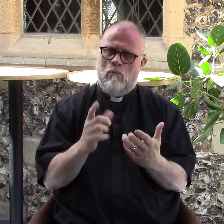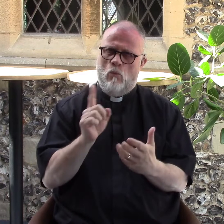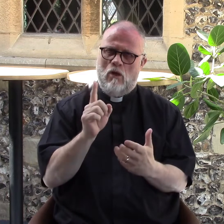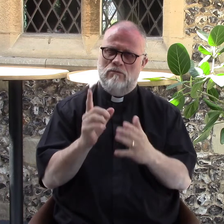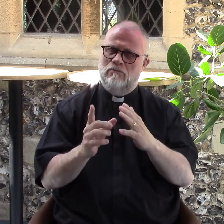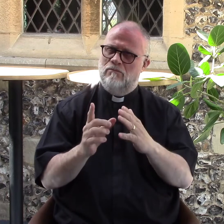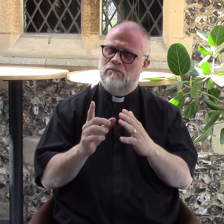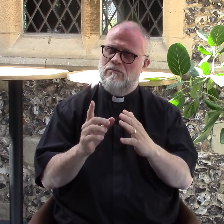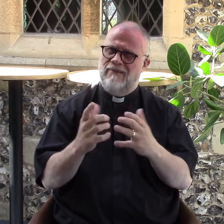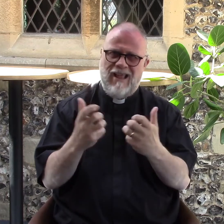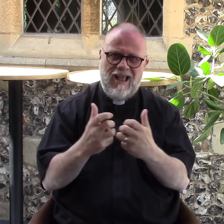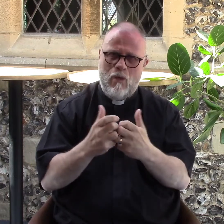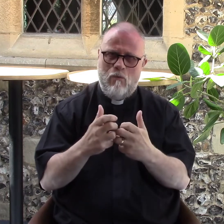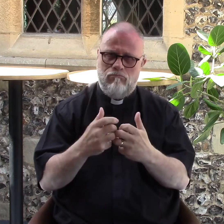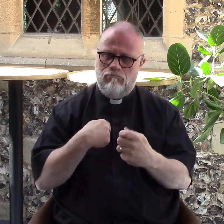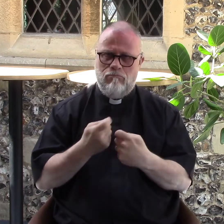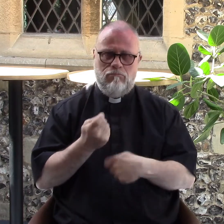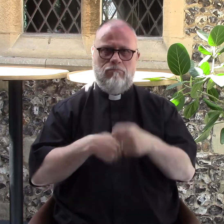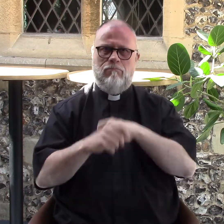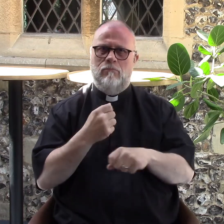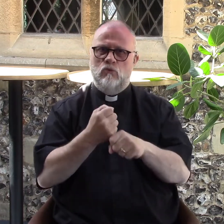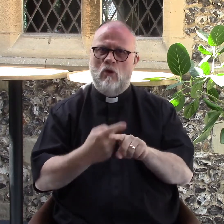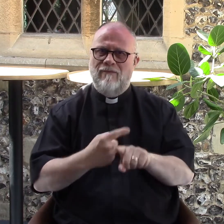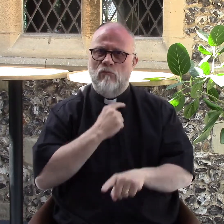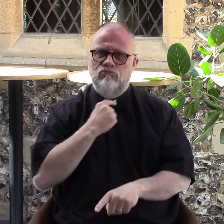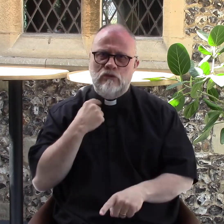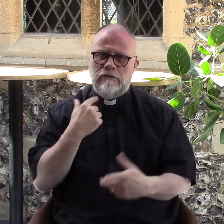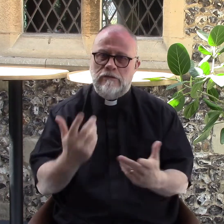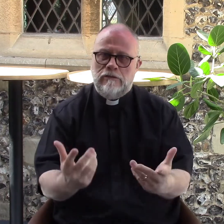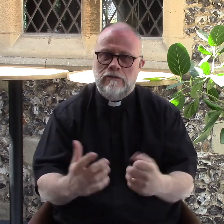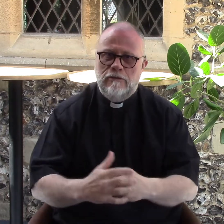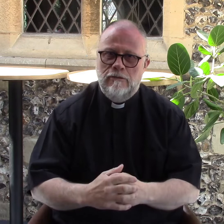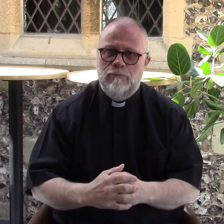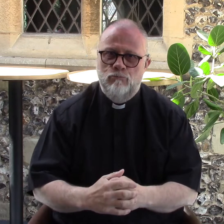I'd like to share with you how I became a Church of England priest.